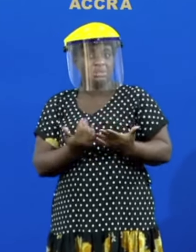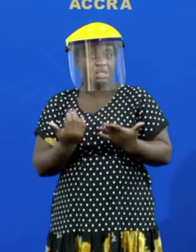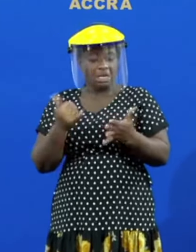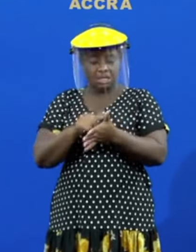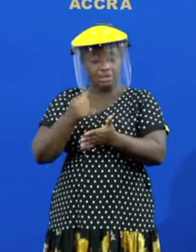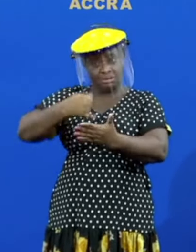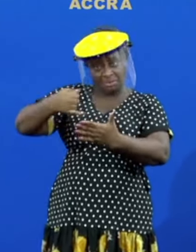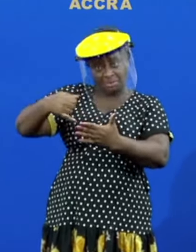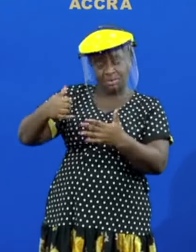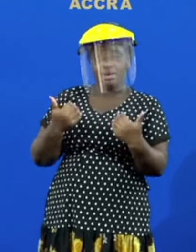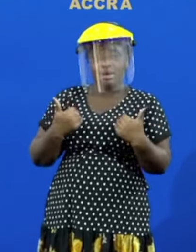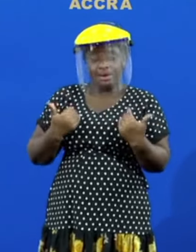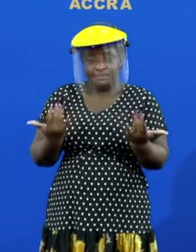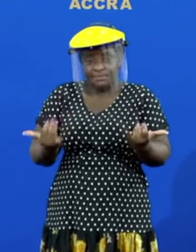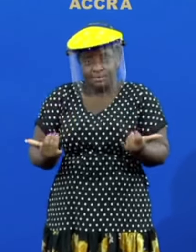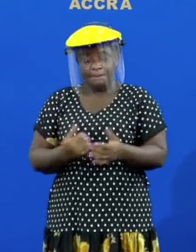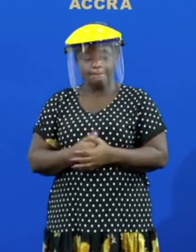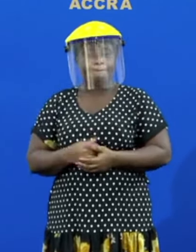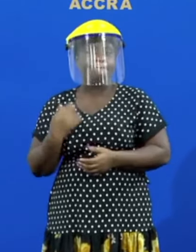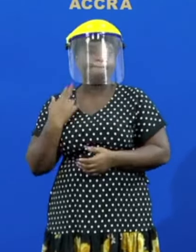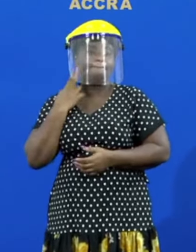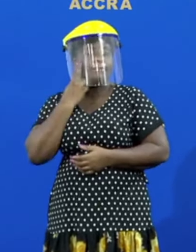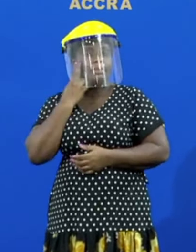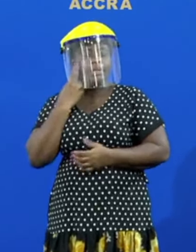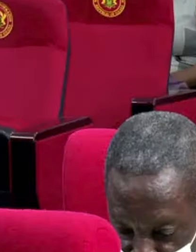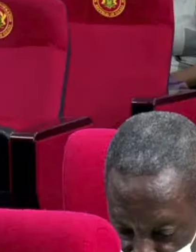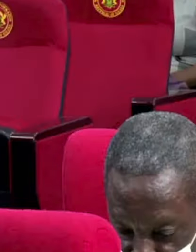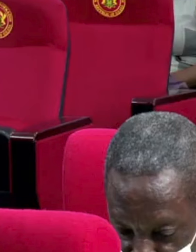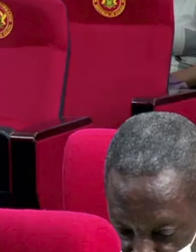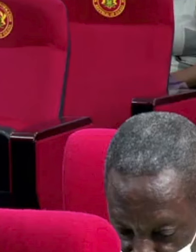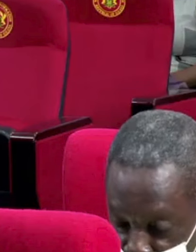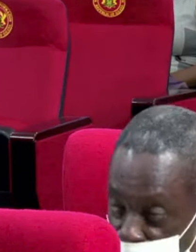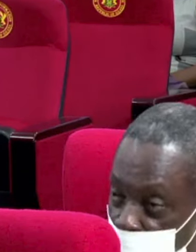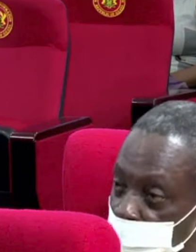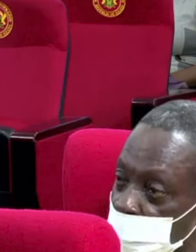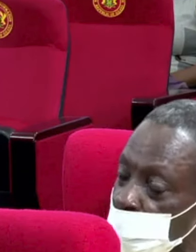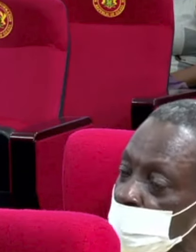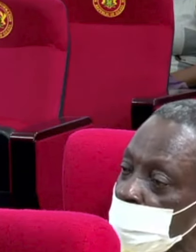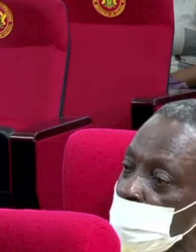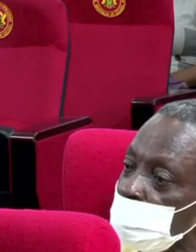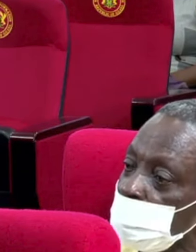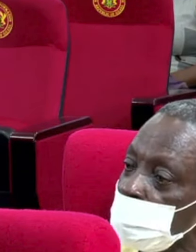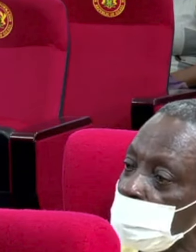putting up they've also been procuring the services of um consultants you know for all